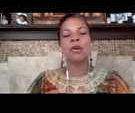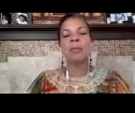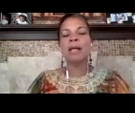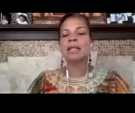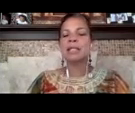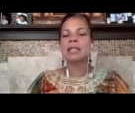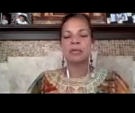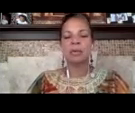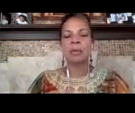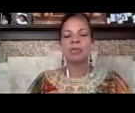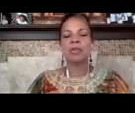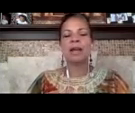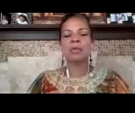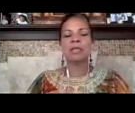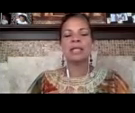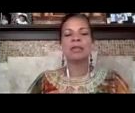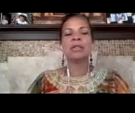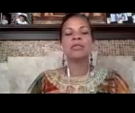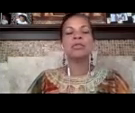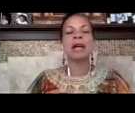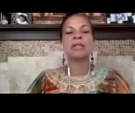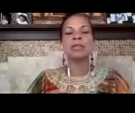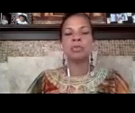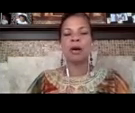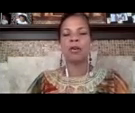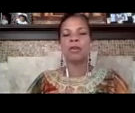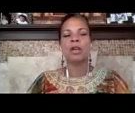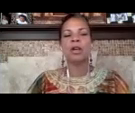months remember trayvon was killed in 2012